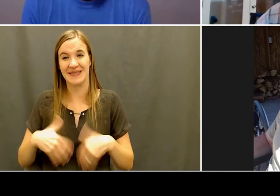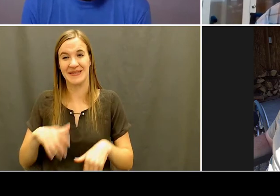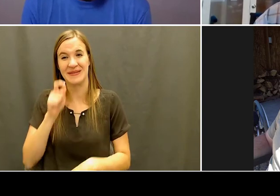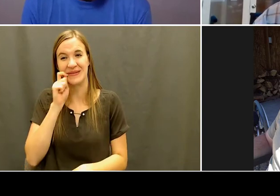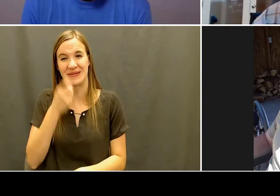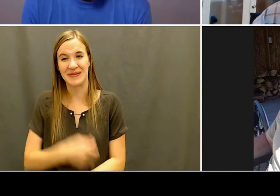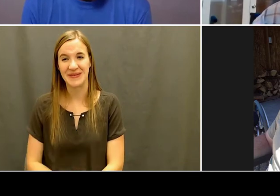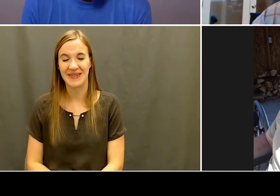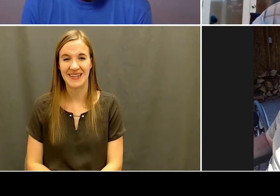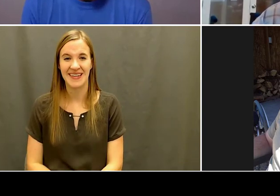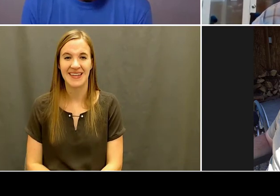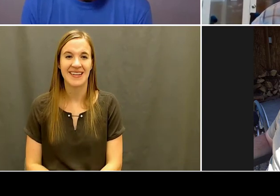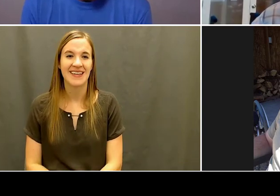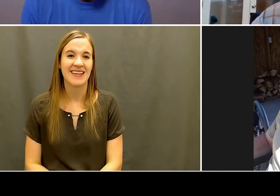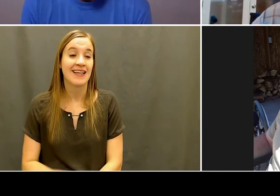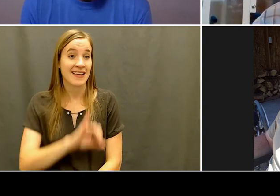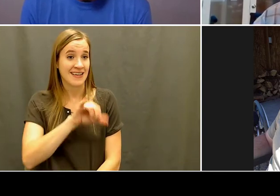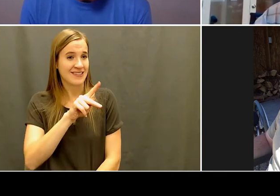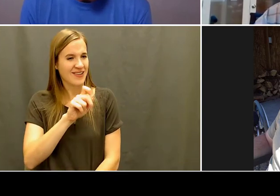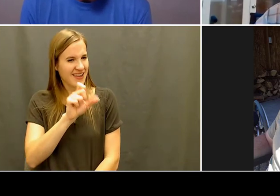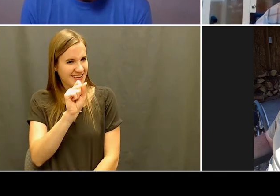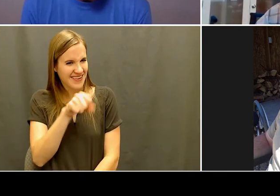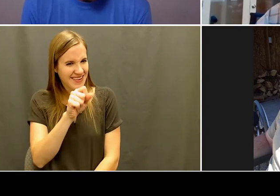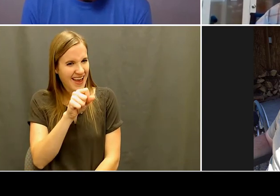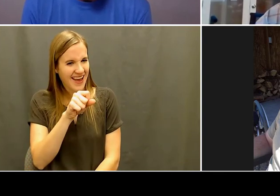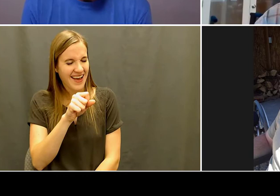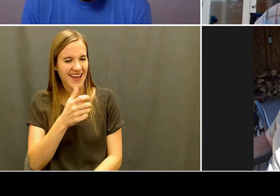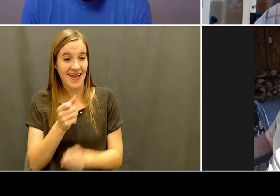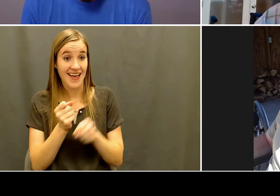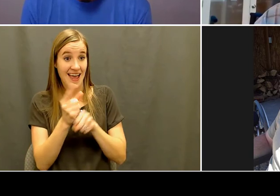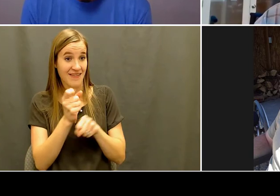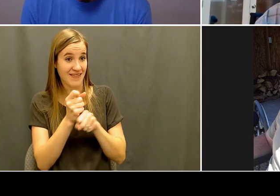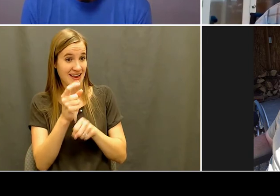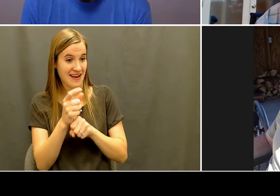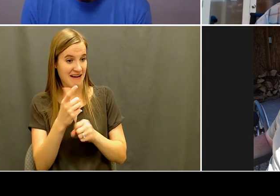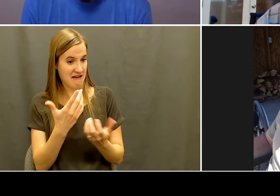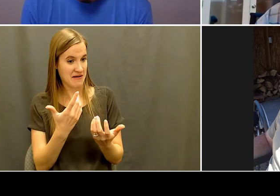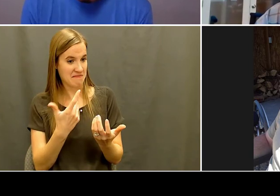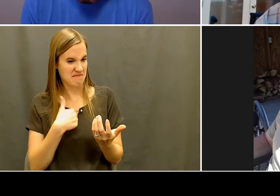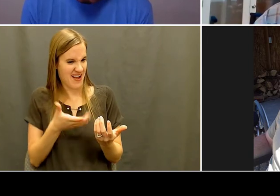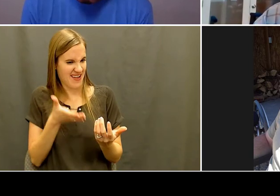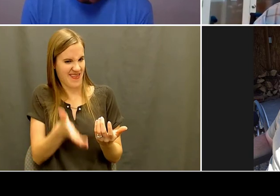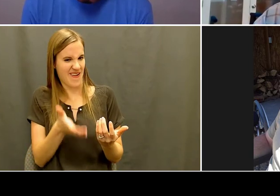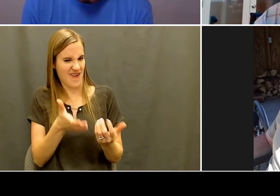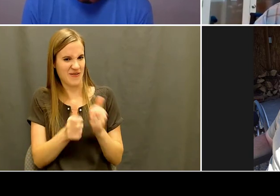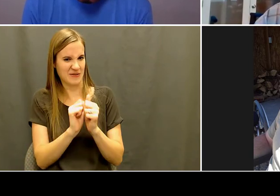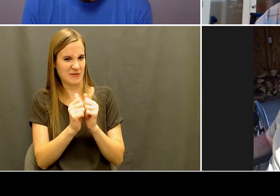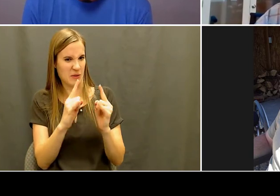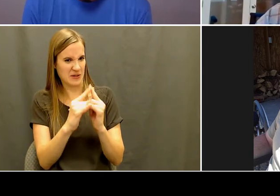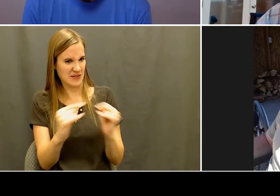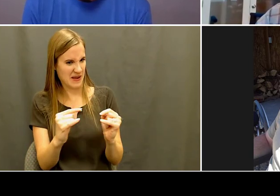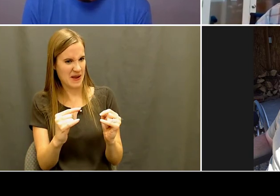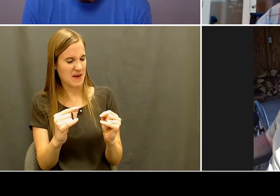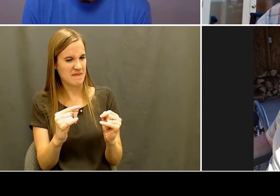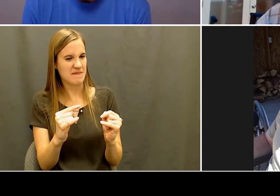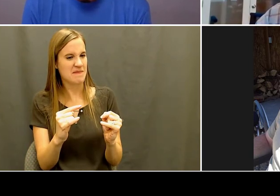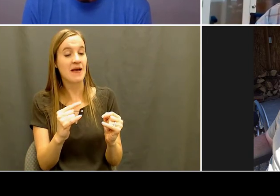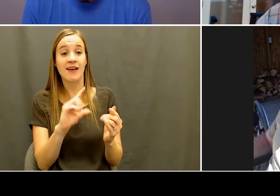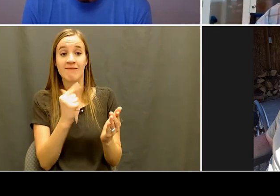sports camp, then I was I had the look forward to seeing you at the Chair Hoops Tournament and getting to play basketball against you